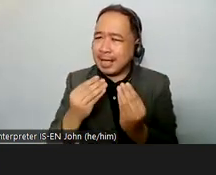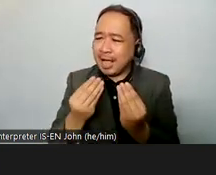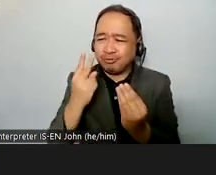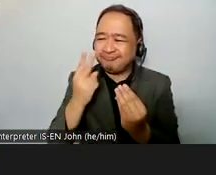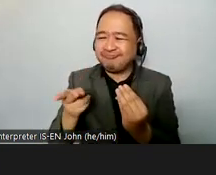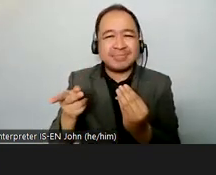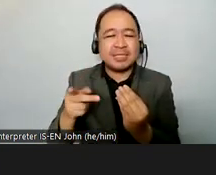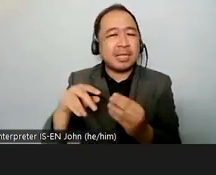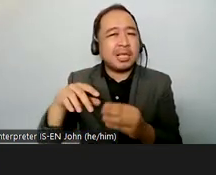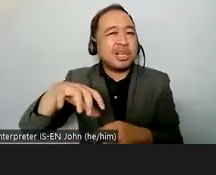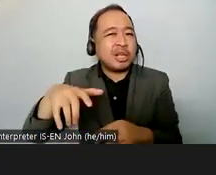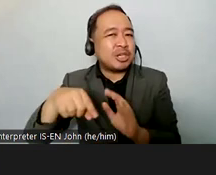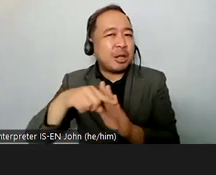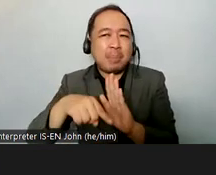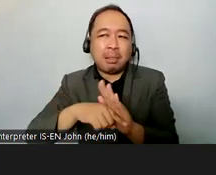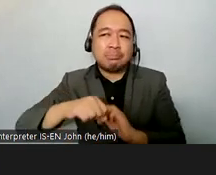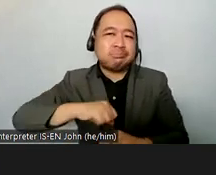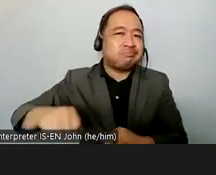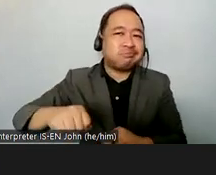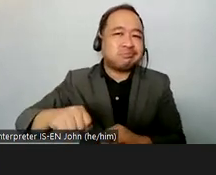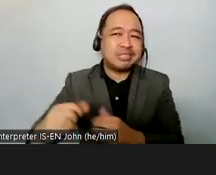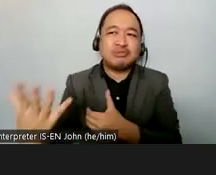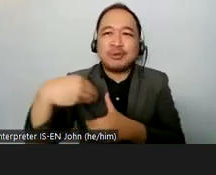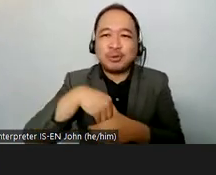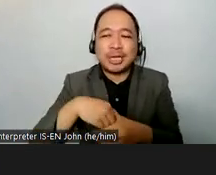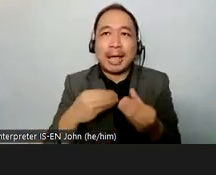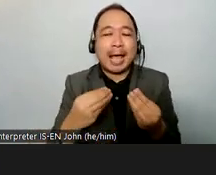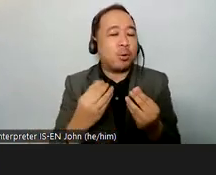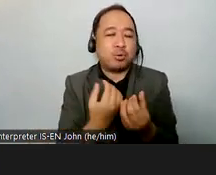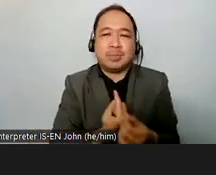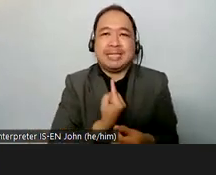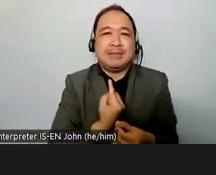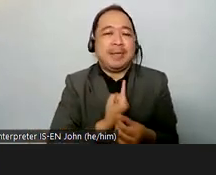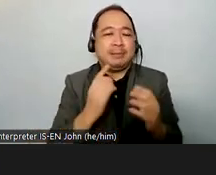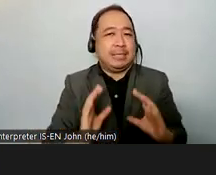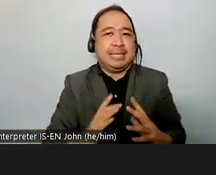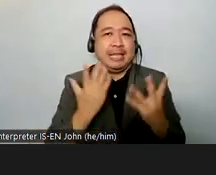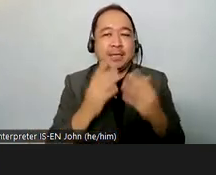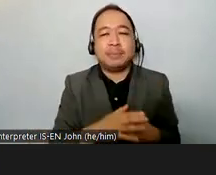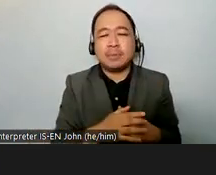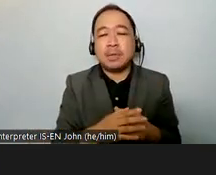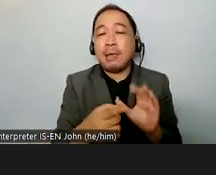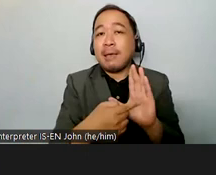independent living and inclusion for example legal harmonization has not been done of incapacity laws